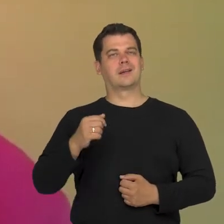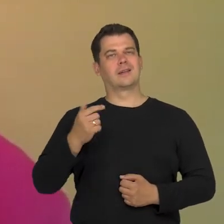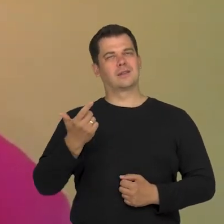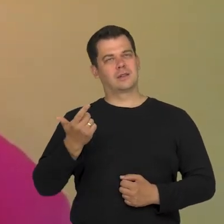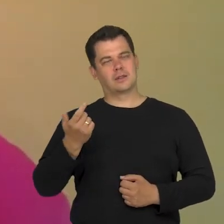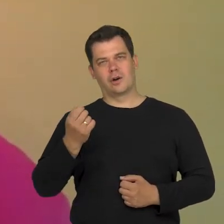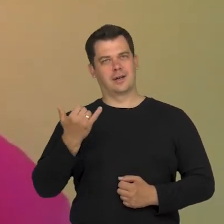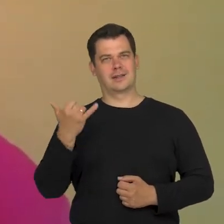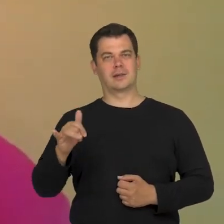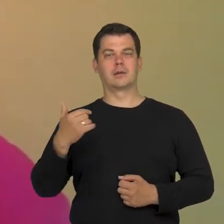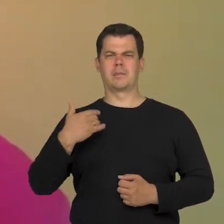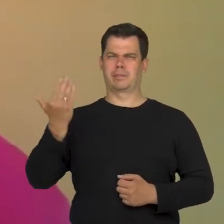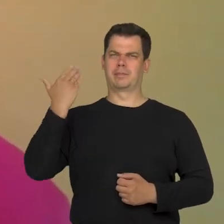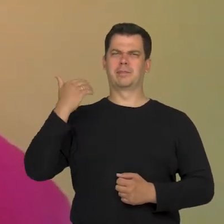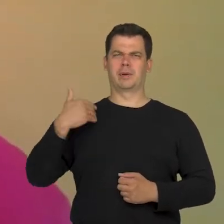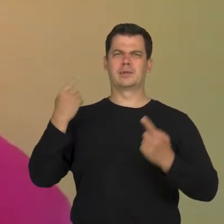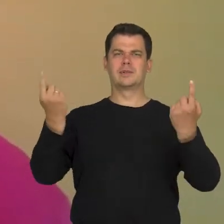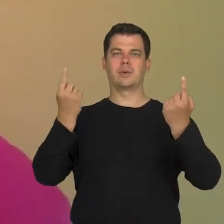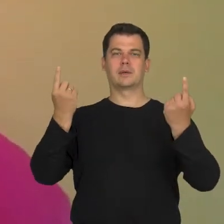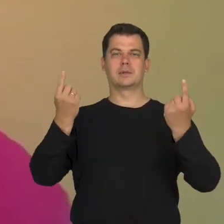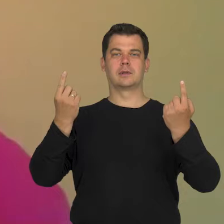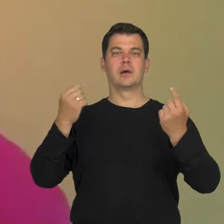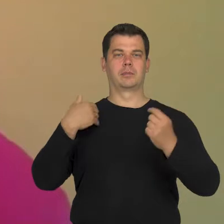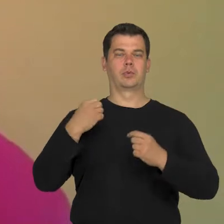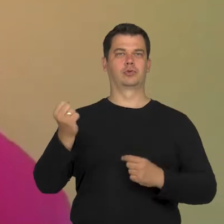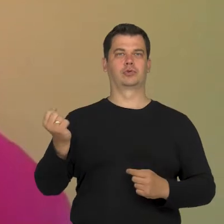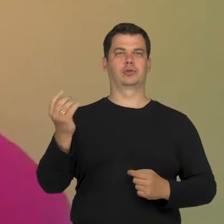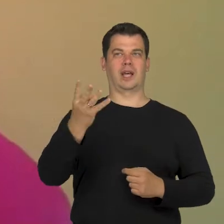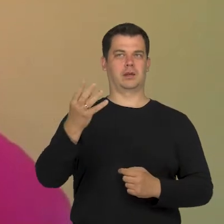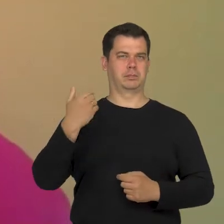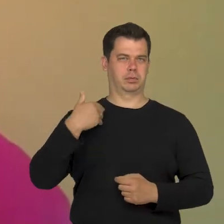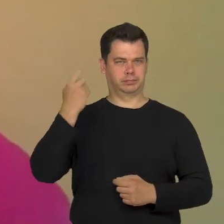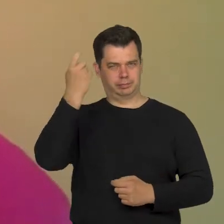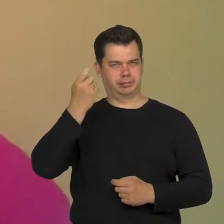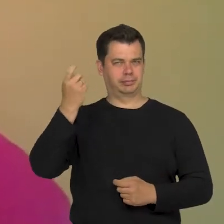Once, I had a situation in which I as approached by four tipsy men